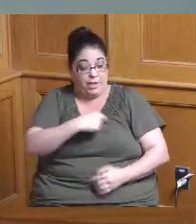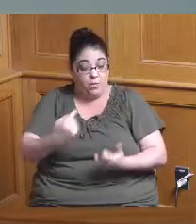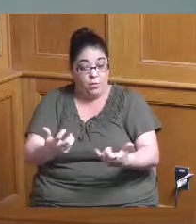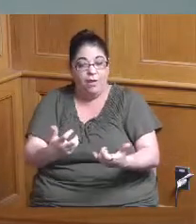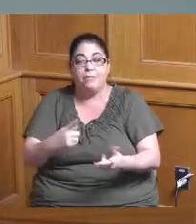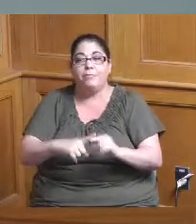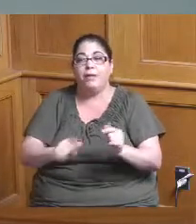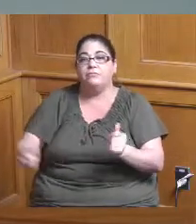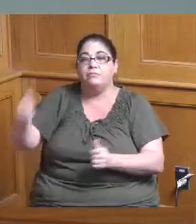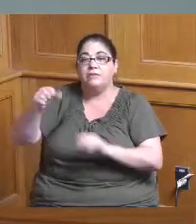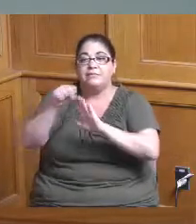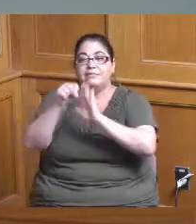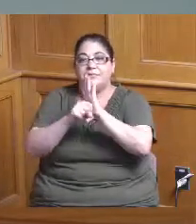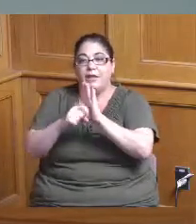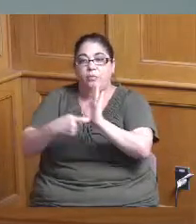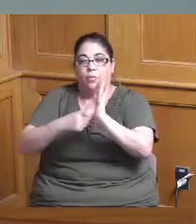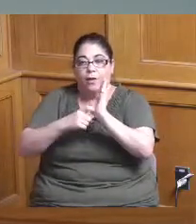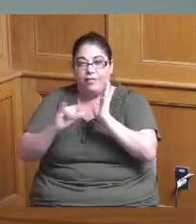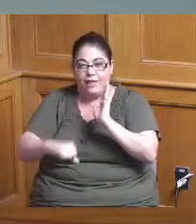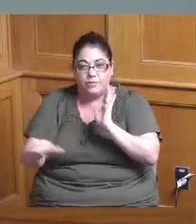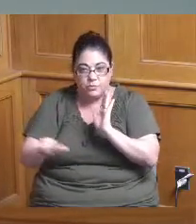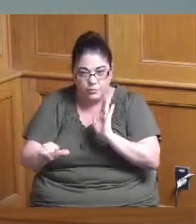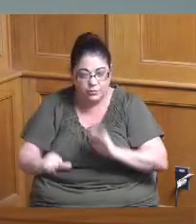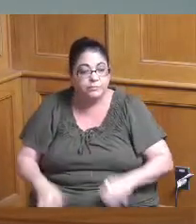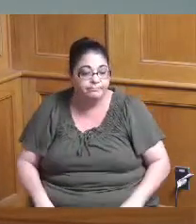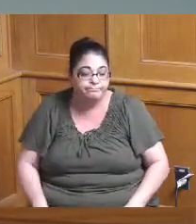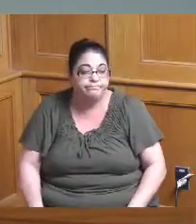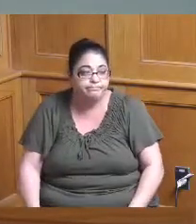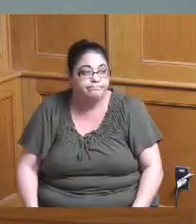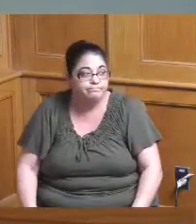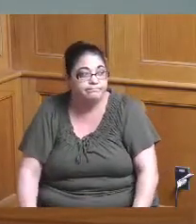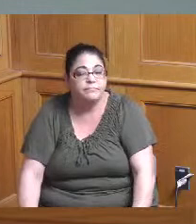Revised Code elements of that too so just for folks who may be at home watching wondering